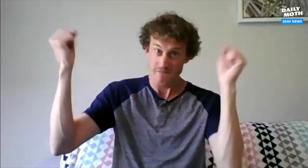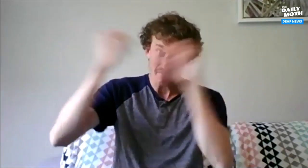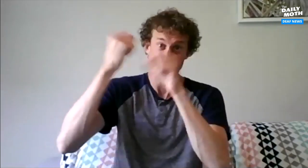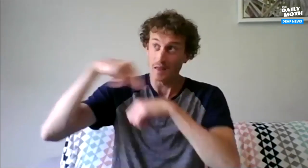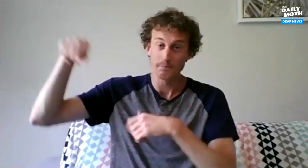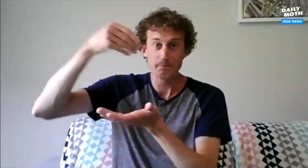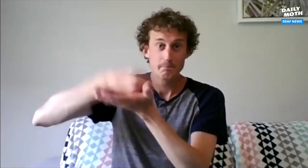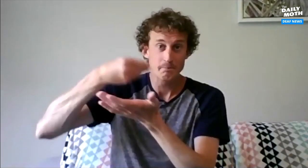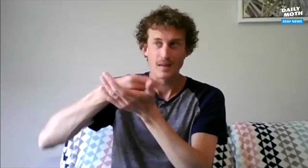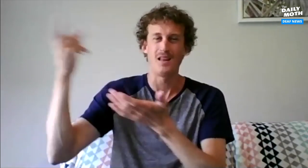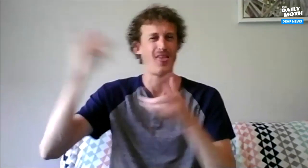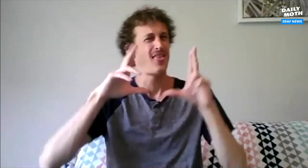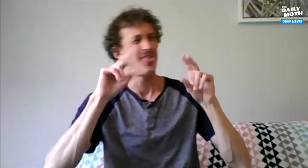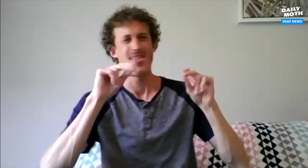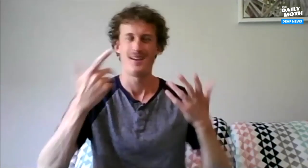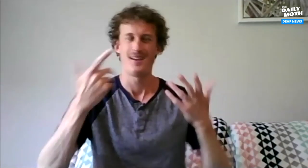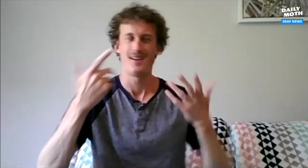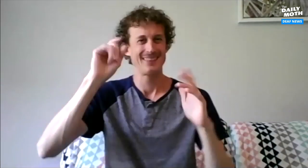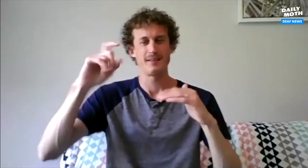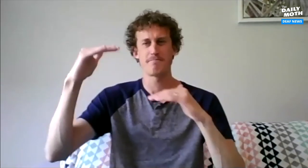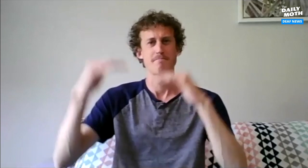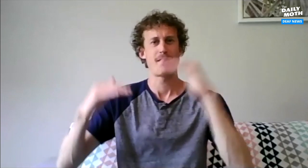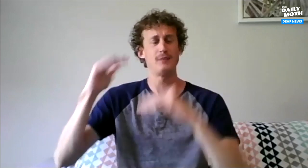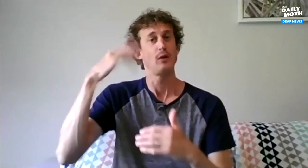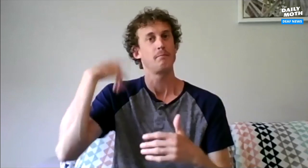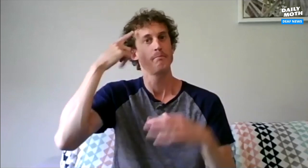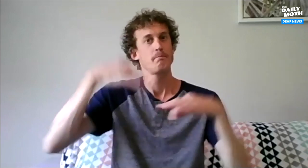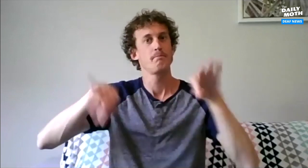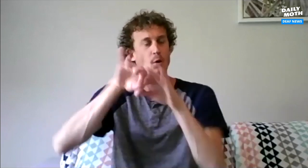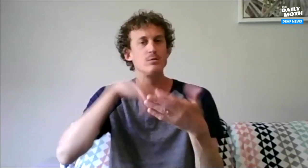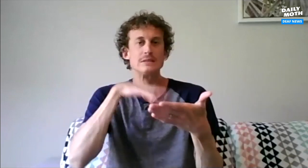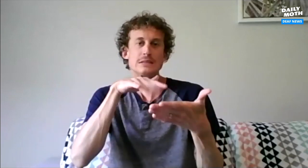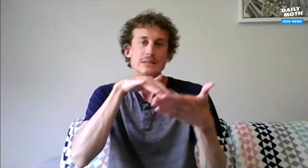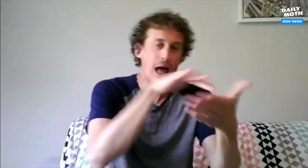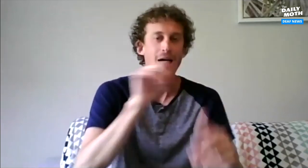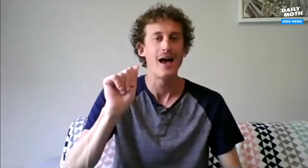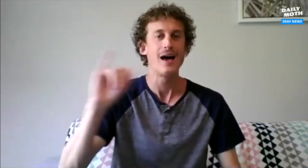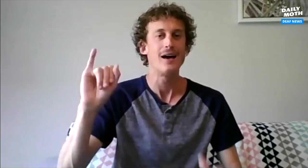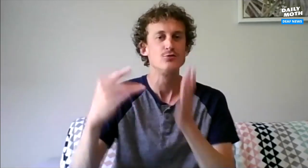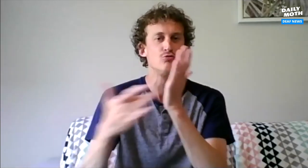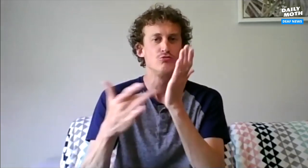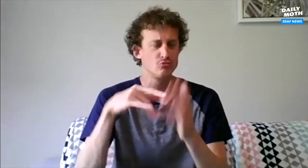fighting companies with money but don't want to spend it. We need that balance and that's why I think it's important that we study the AI technology